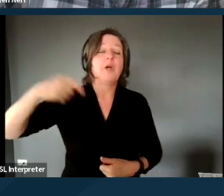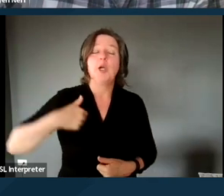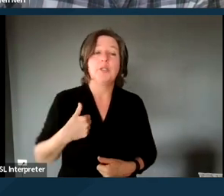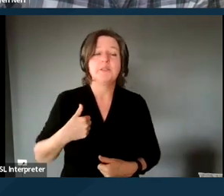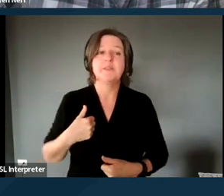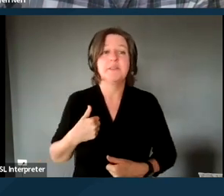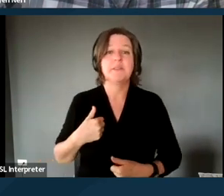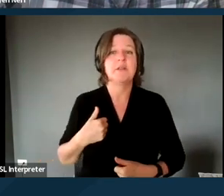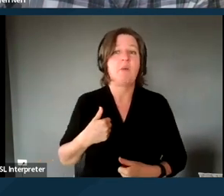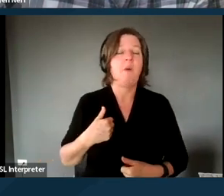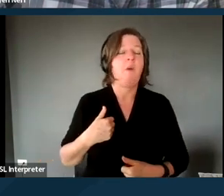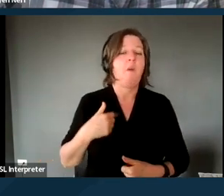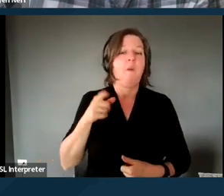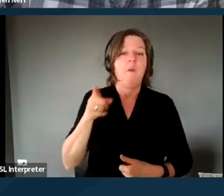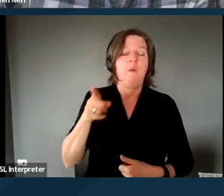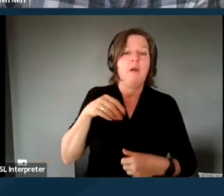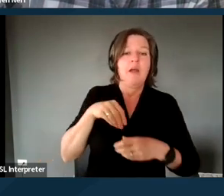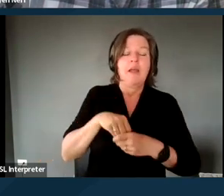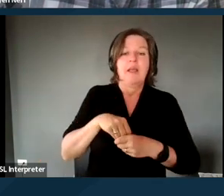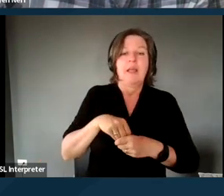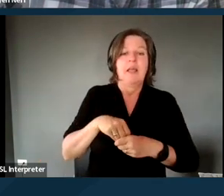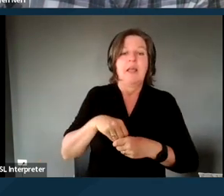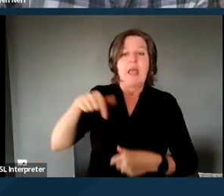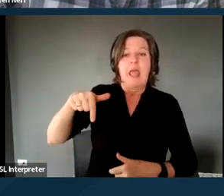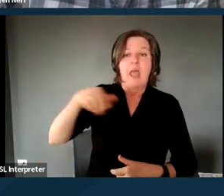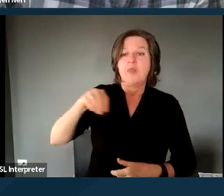drop in the Q&A...